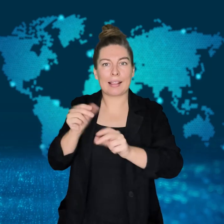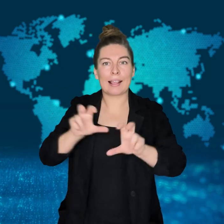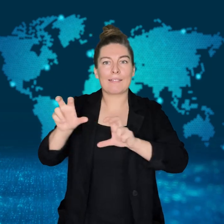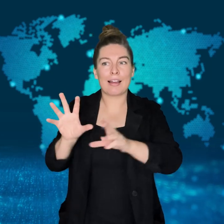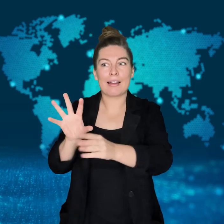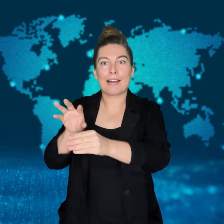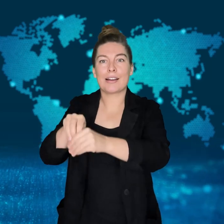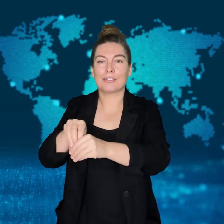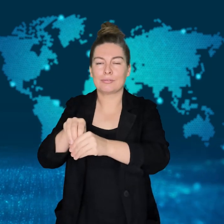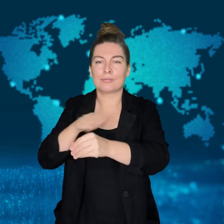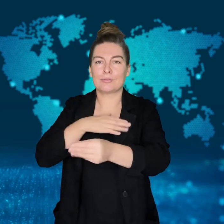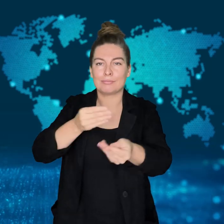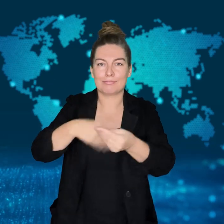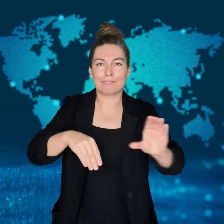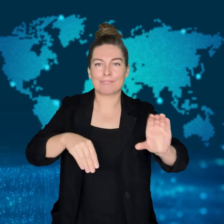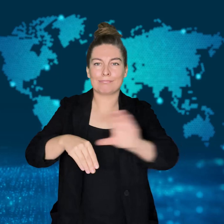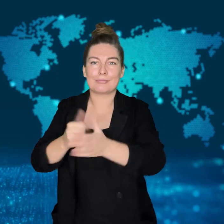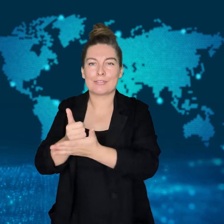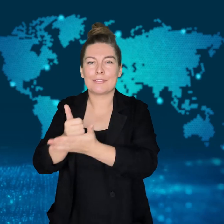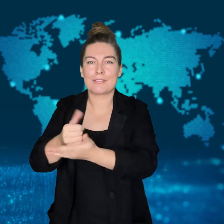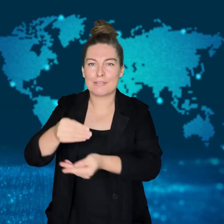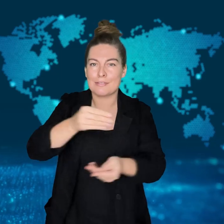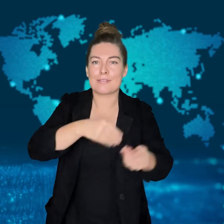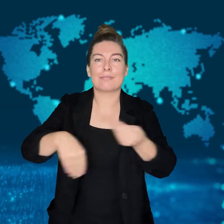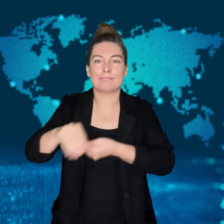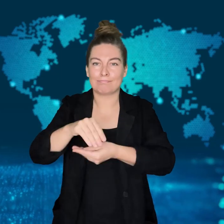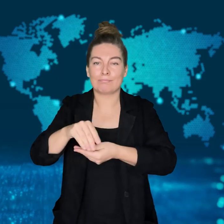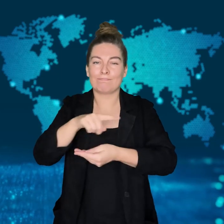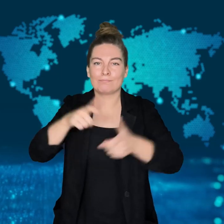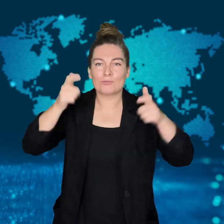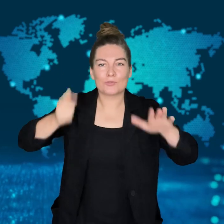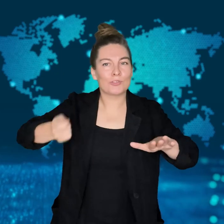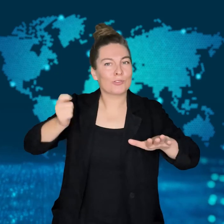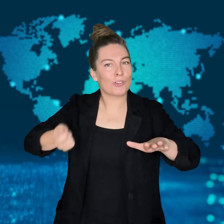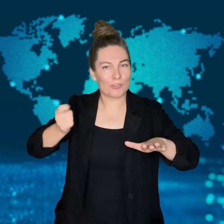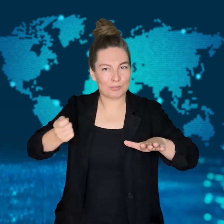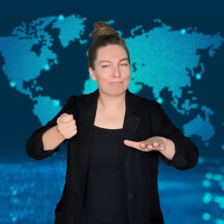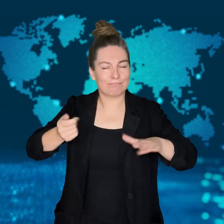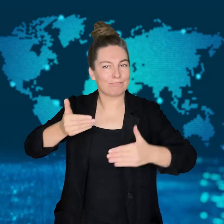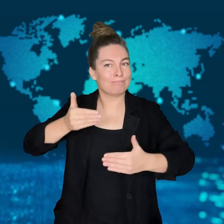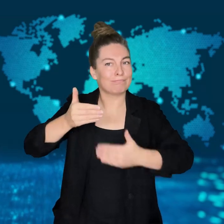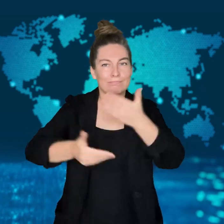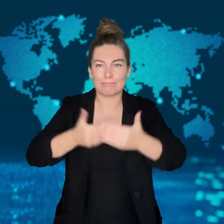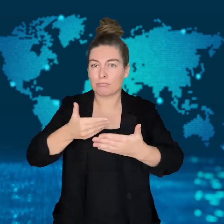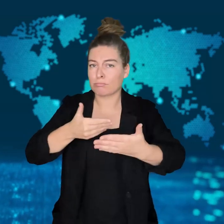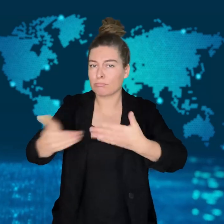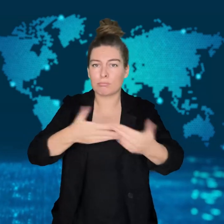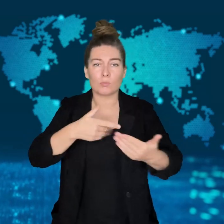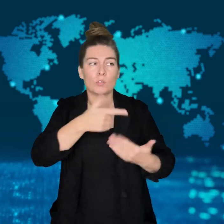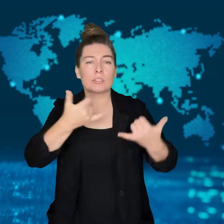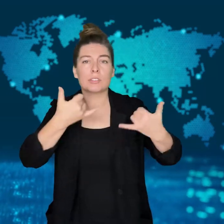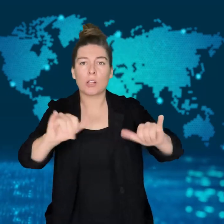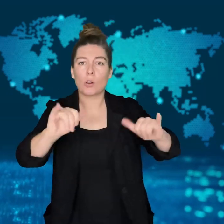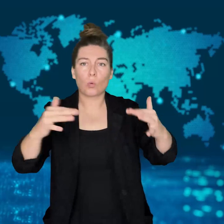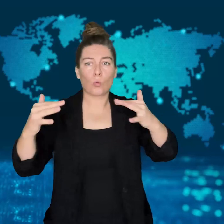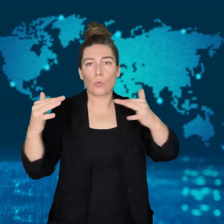Elovitch was the controlling shareholder of a telecommunications company at the time.